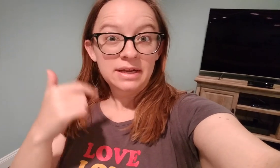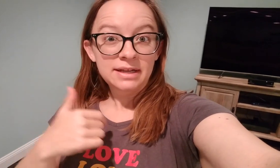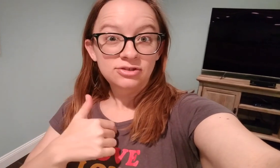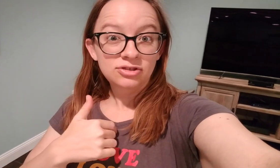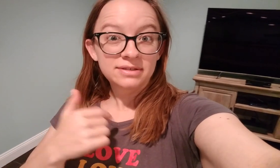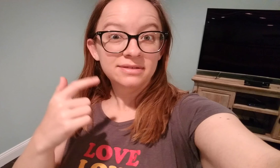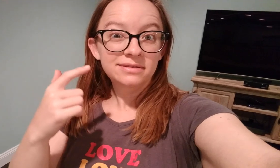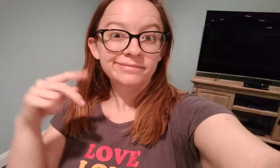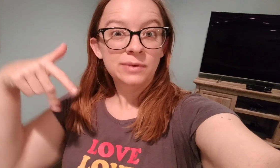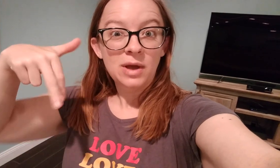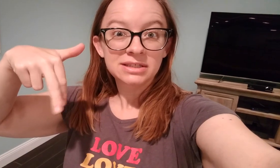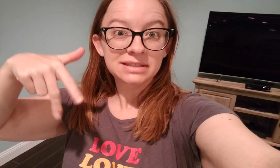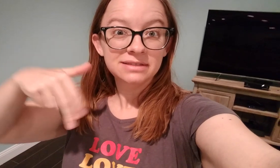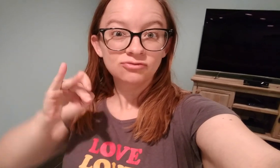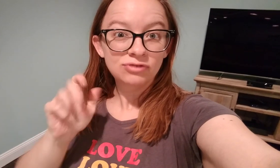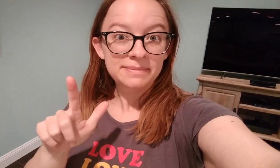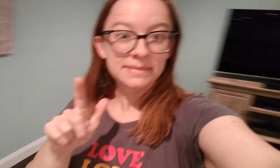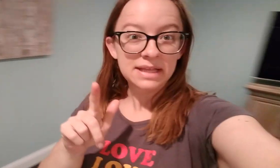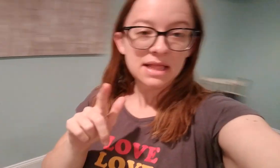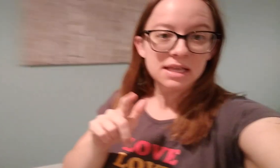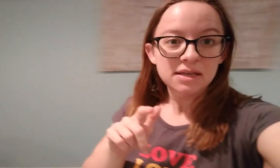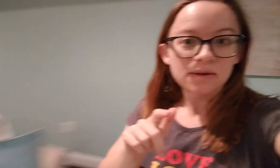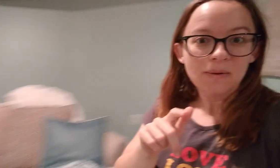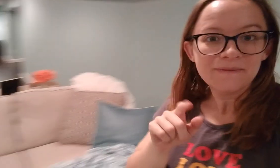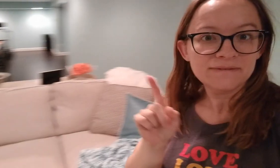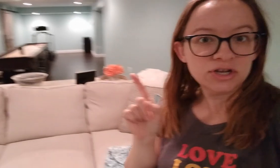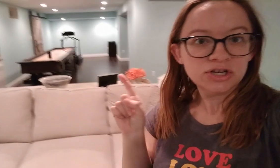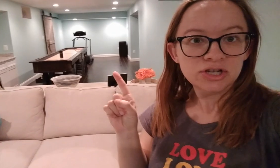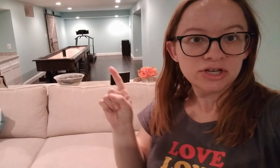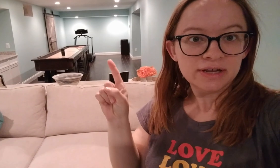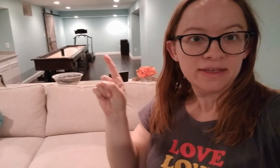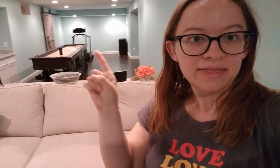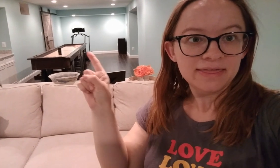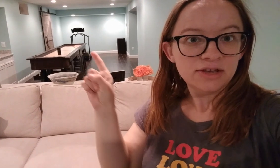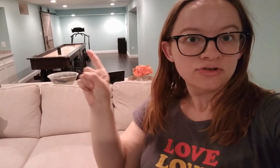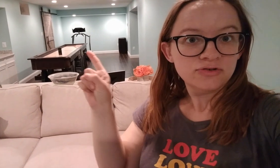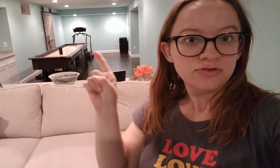But, this morning I walked on the treadmill, over there.